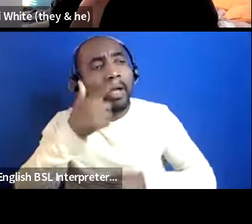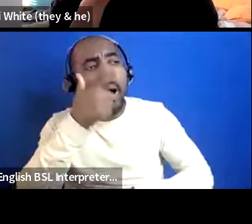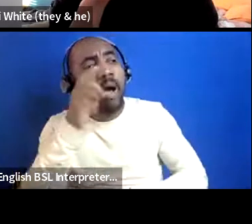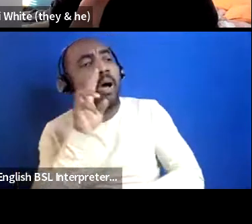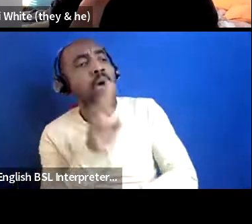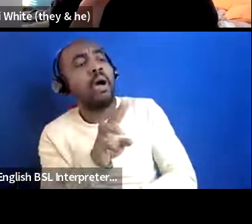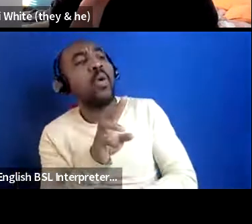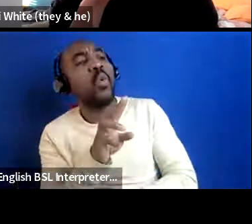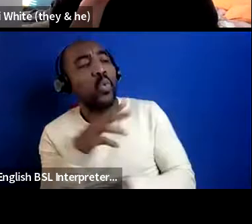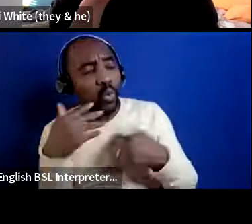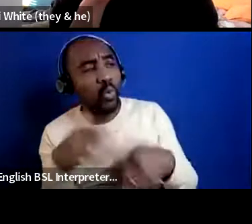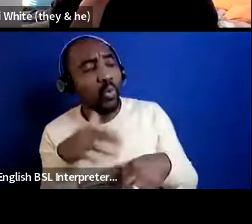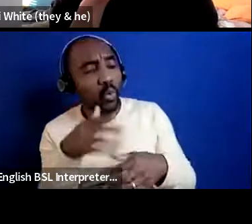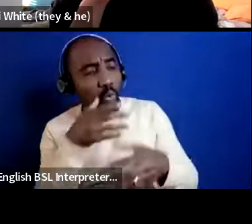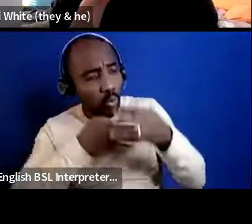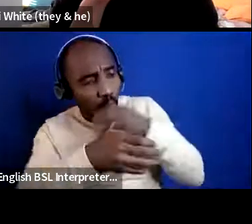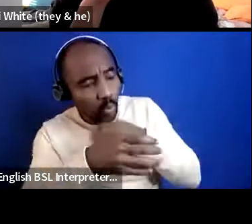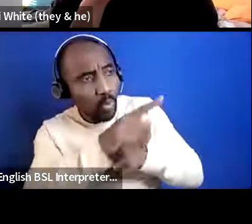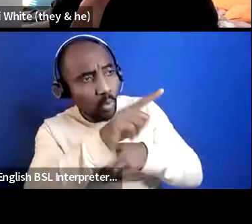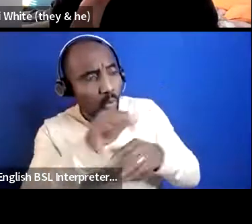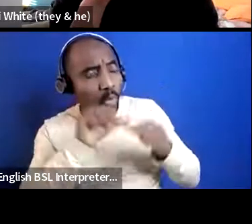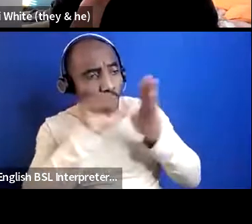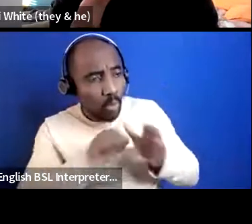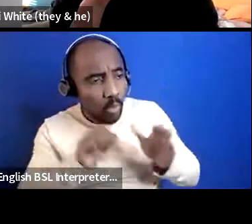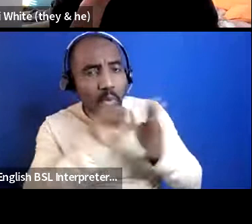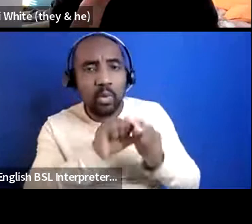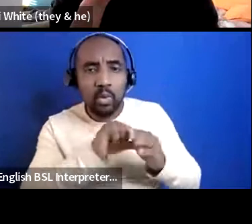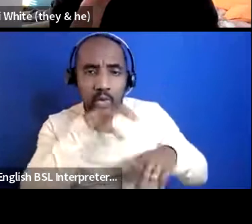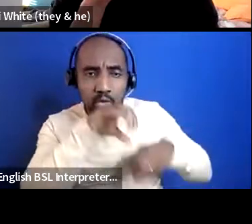apart from that i don't think most of the things will change that much it's all